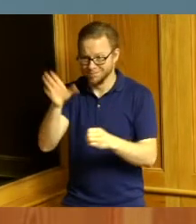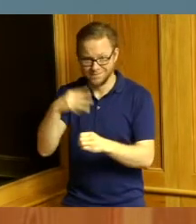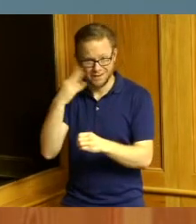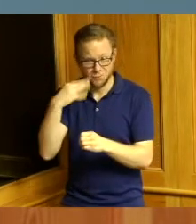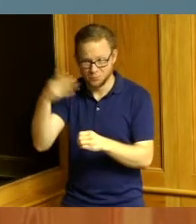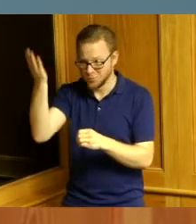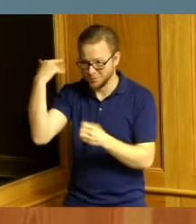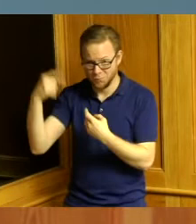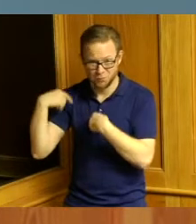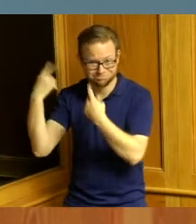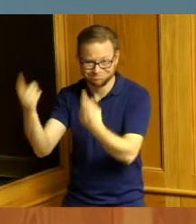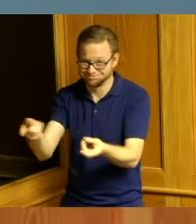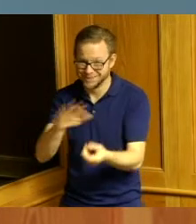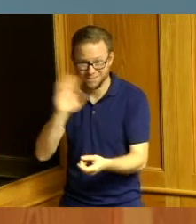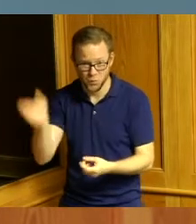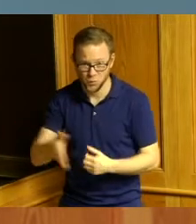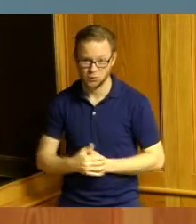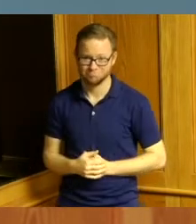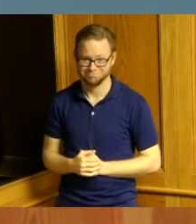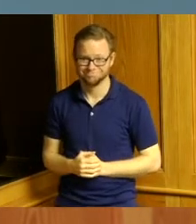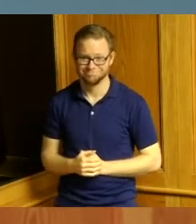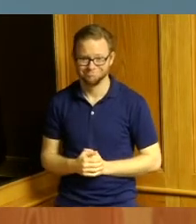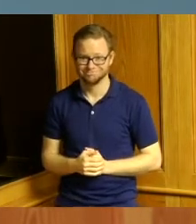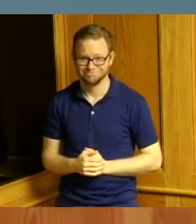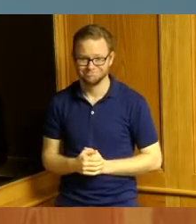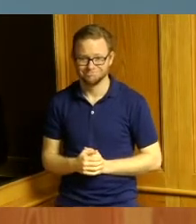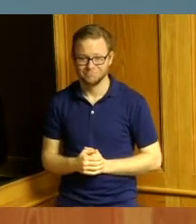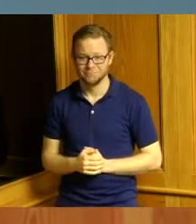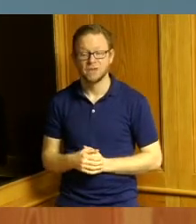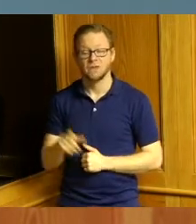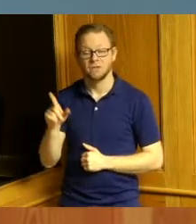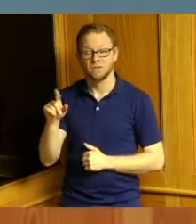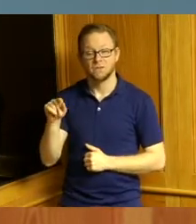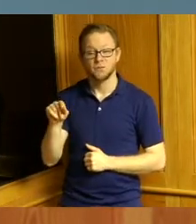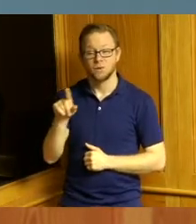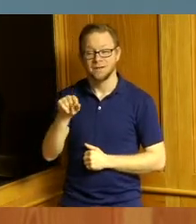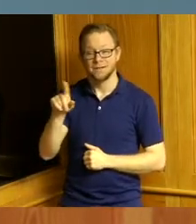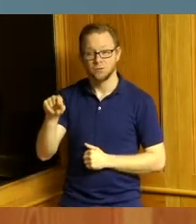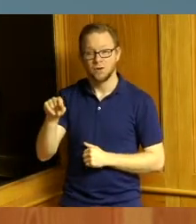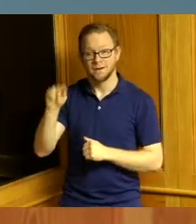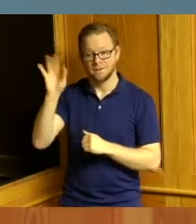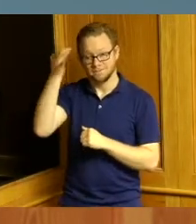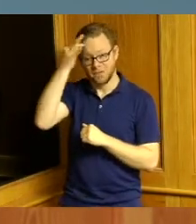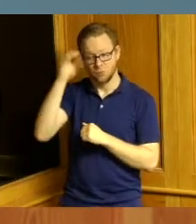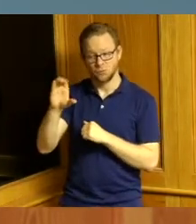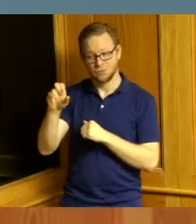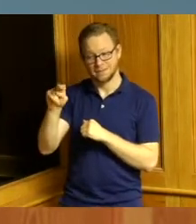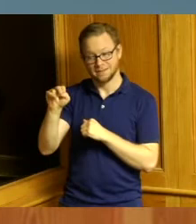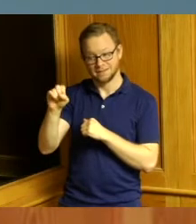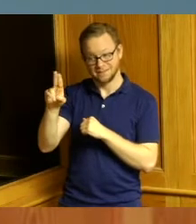our lifetime according to the 2020 census the population of Hamilton County has increased to